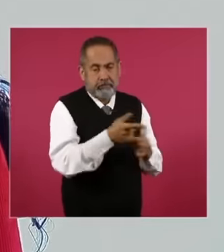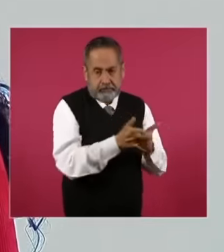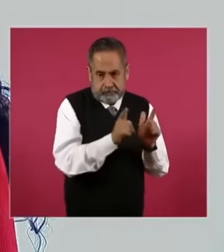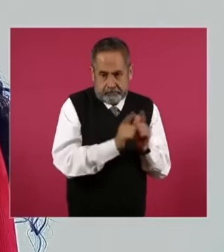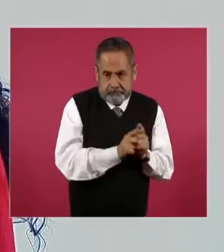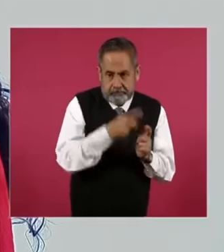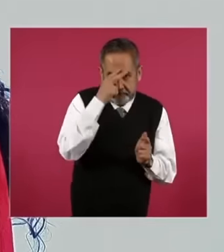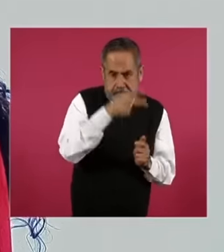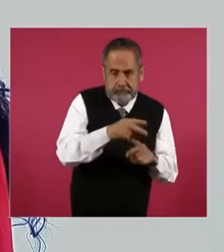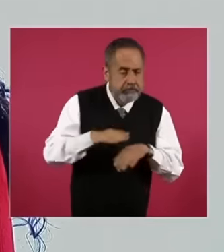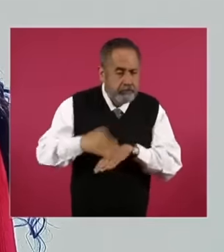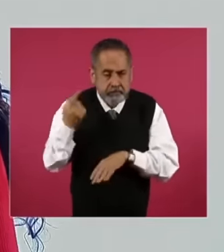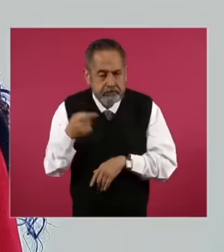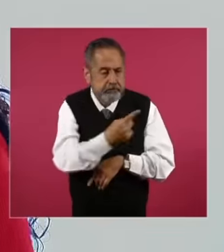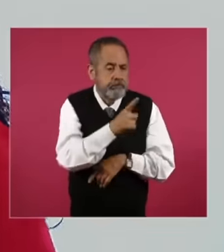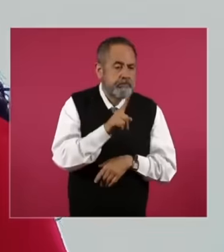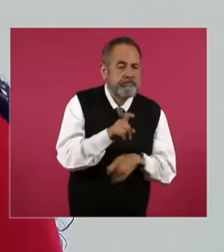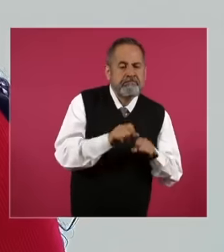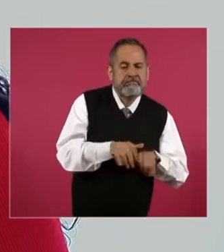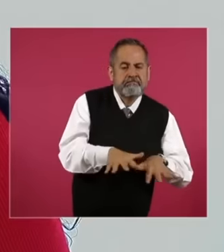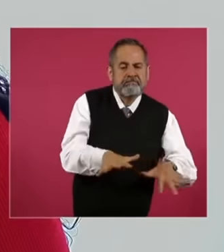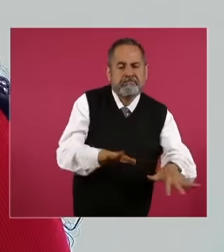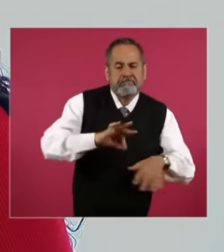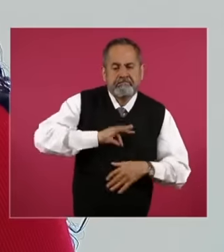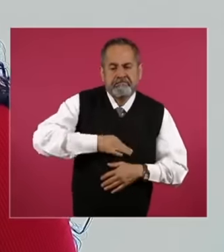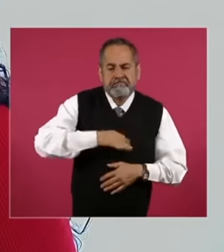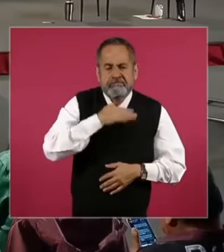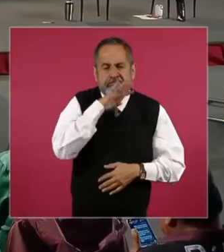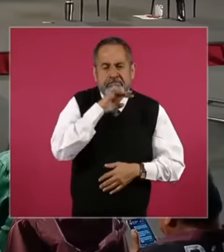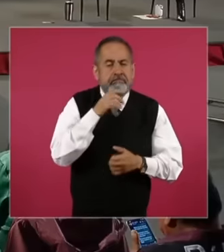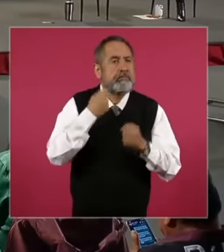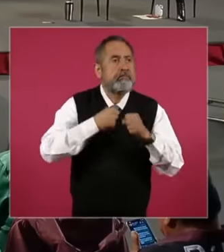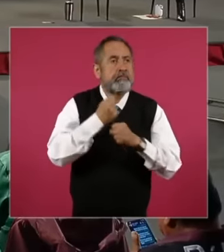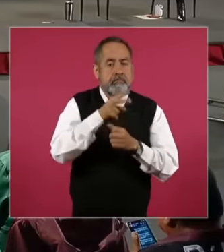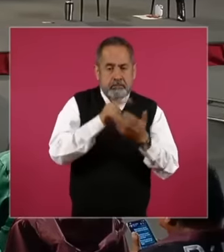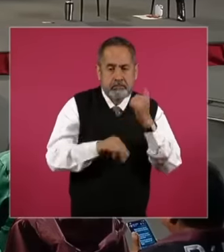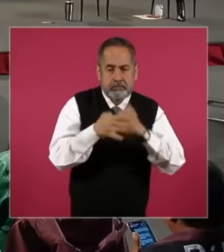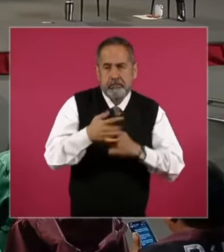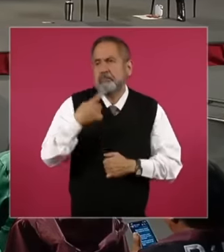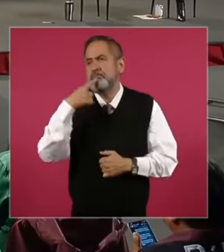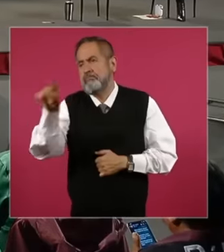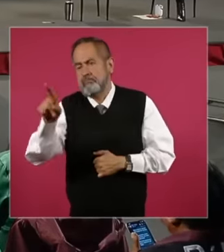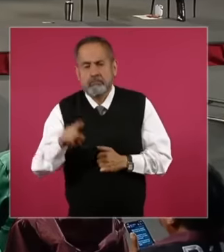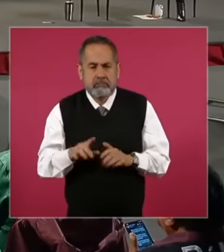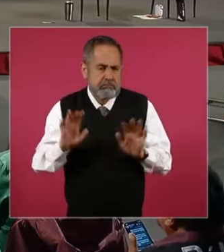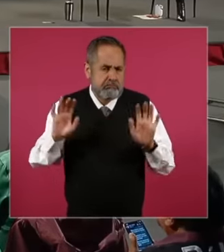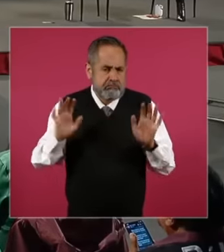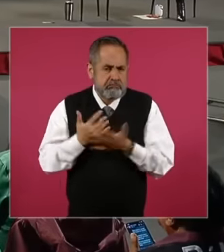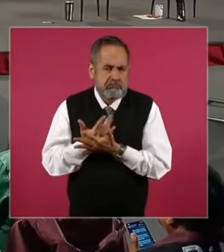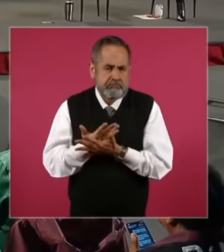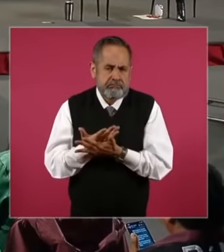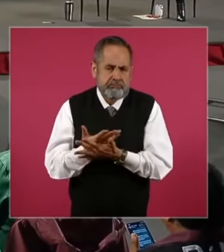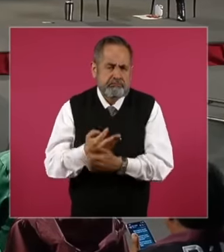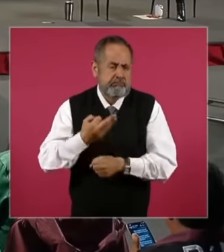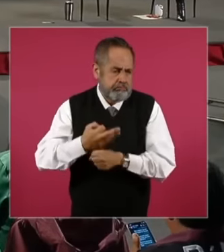derived from this 2014 spill, so they are continuing their course. both the criminal complaint and